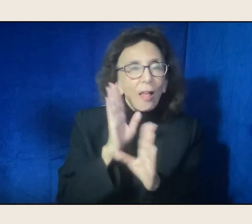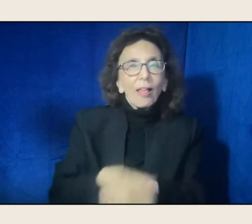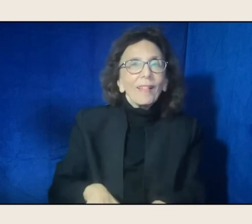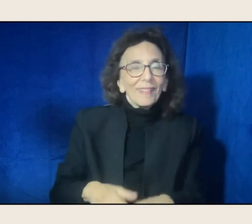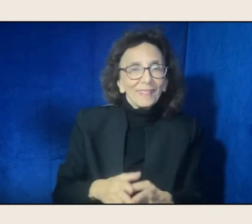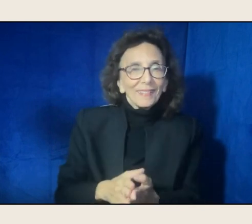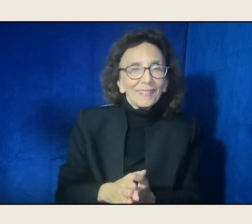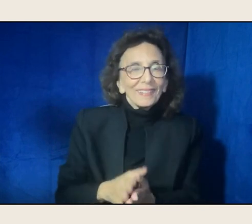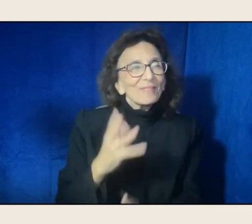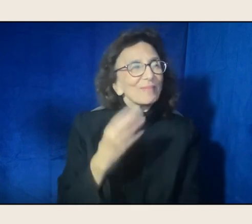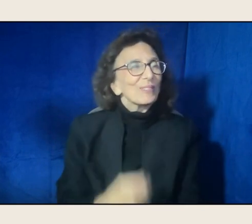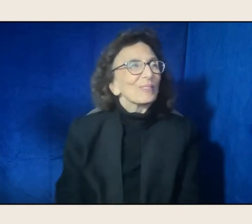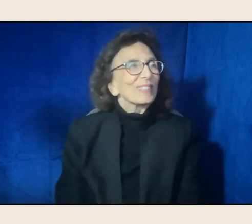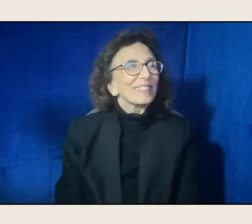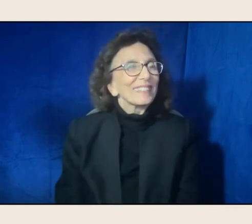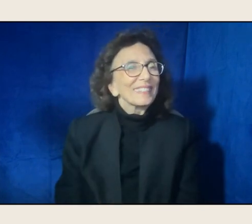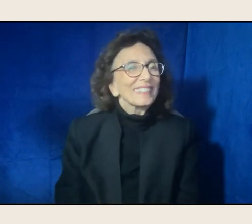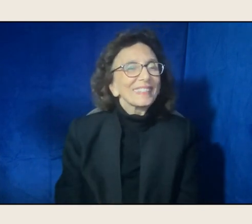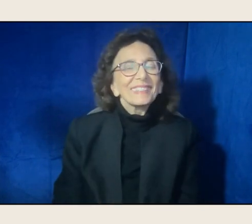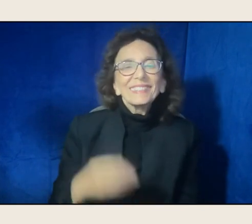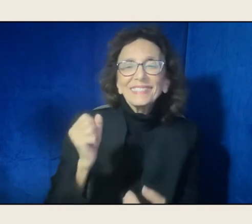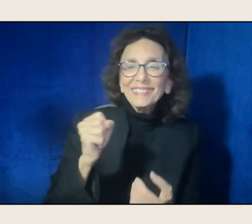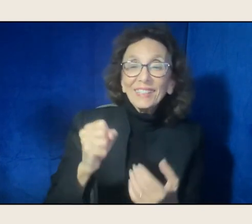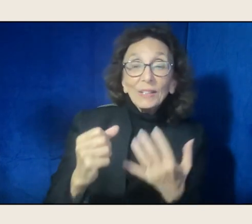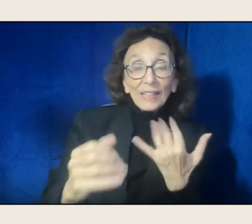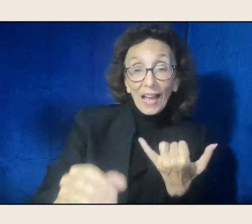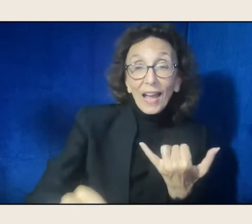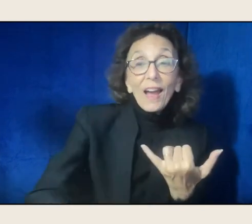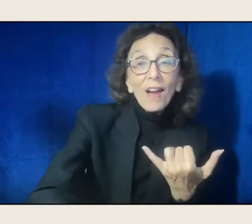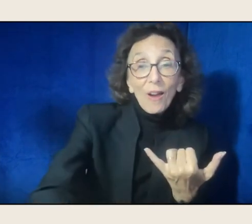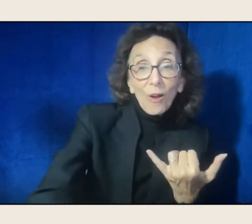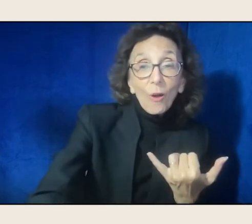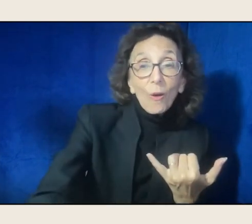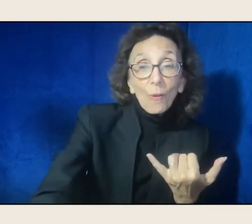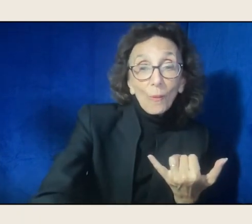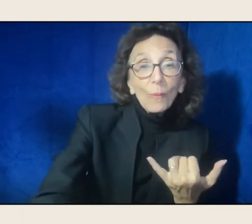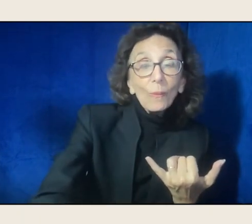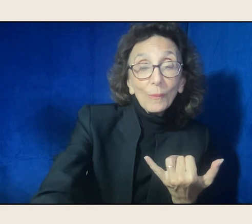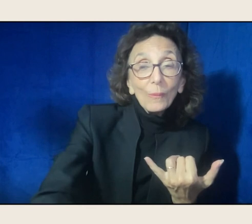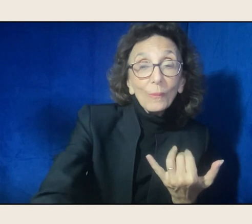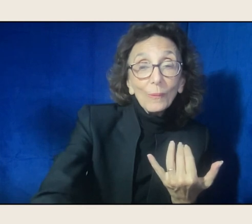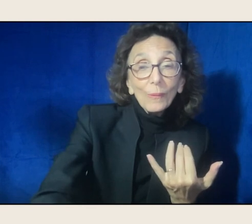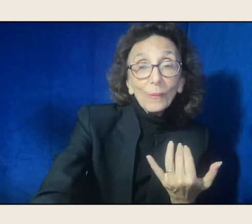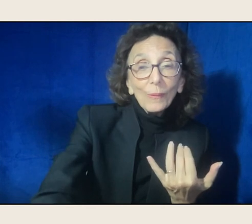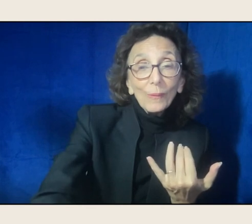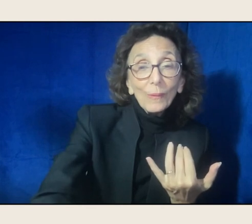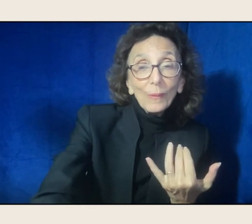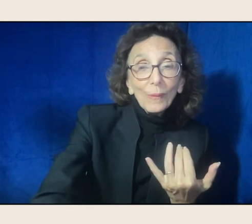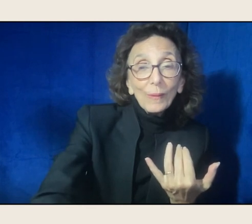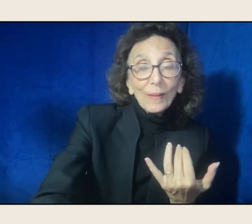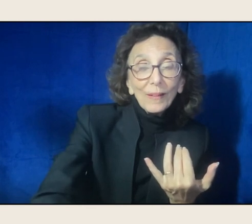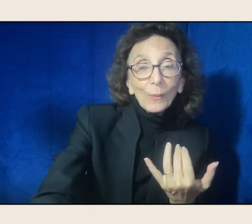Well we are at time, but with time for you to please close us with a poem.